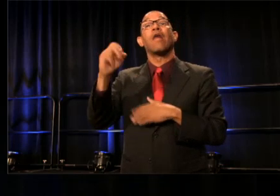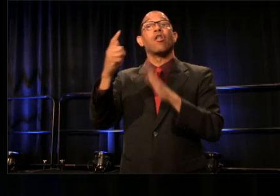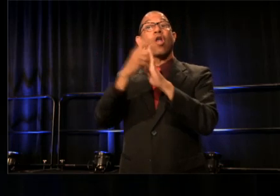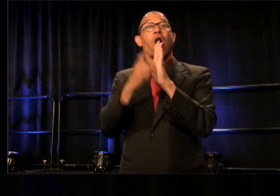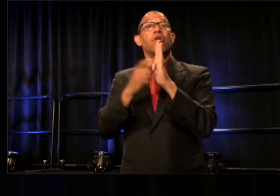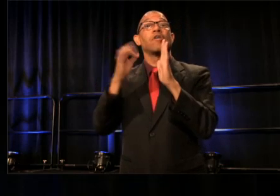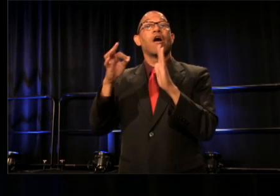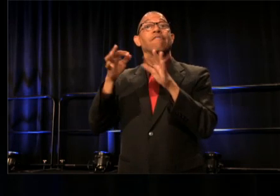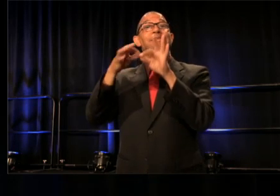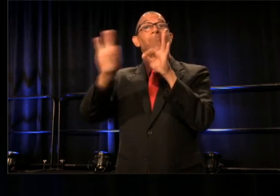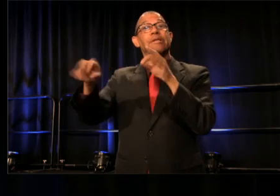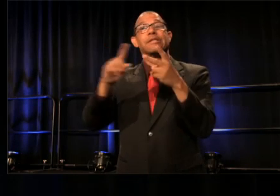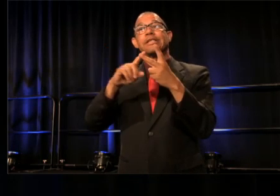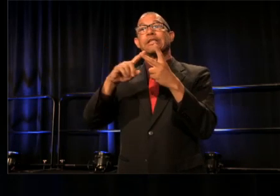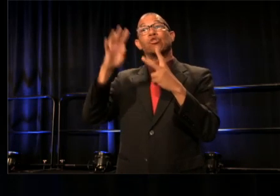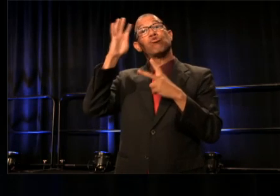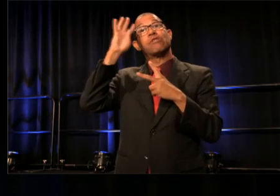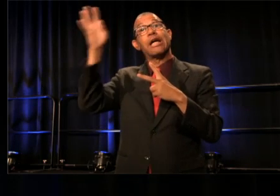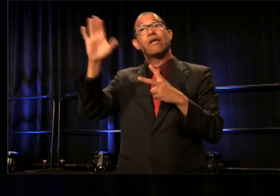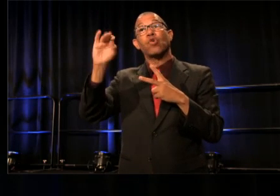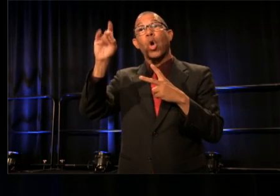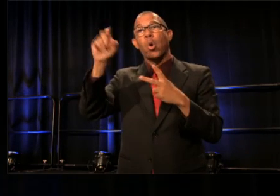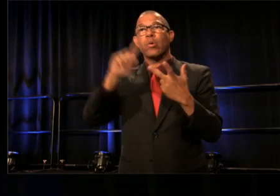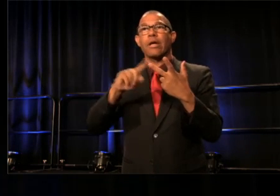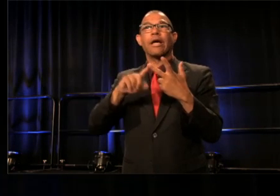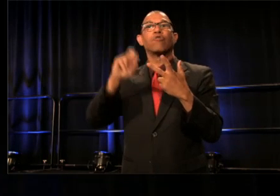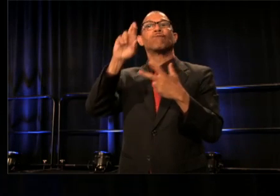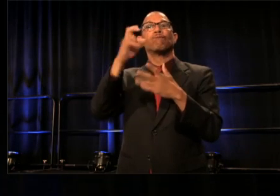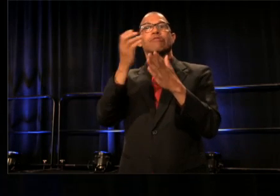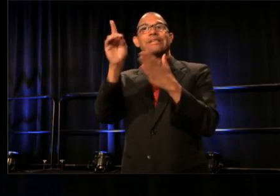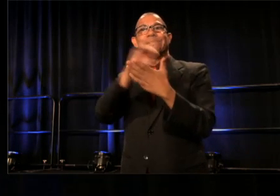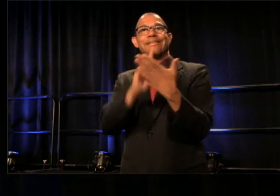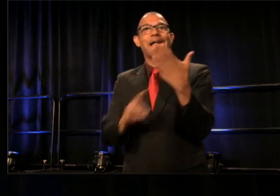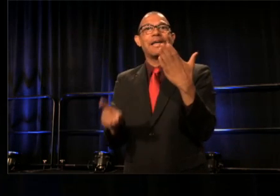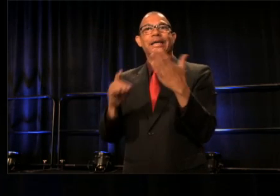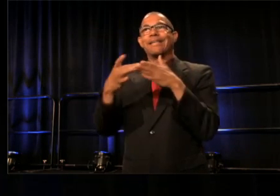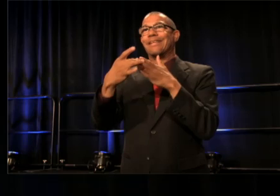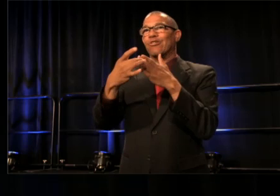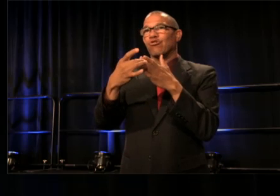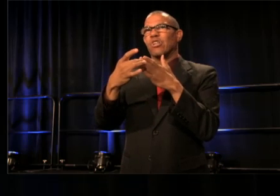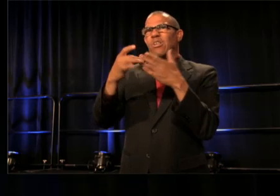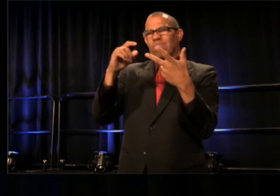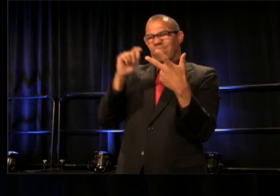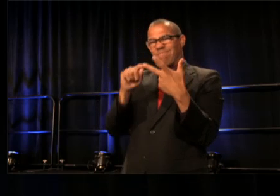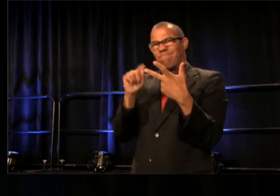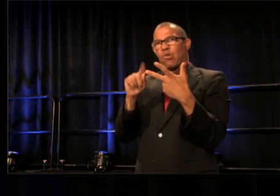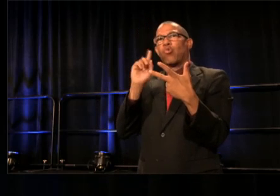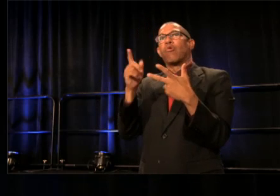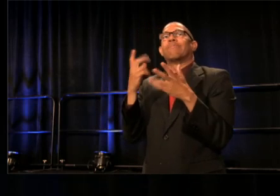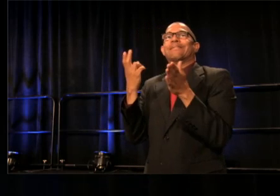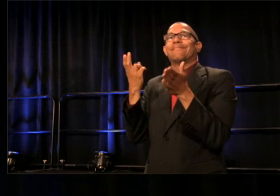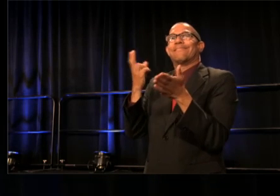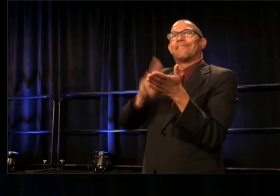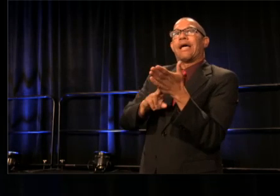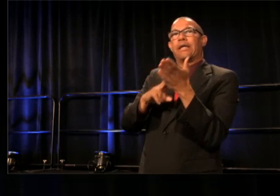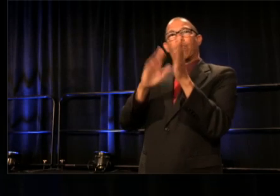Creative Code and Redesigning Leadership, the latter of which he'll be signing in the book store on the break right after this.